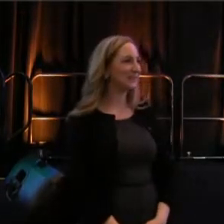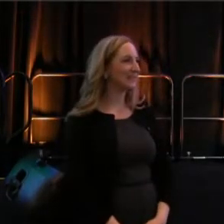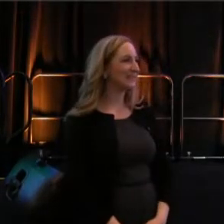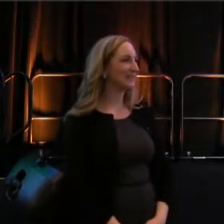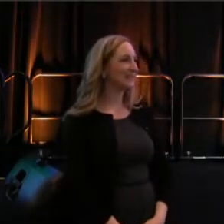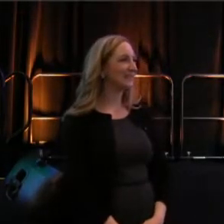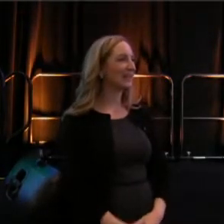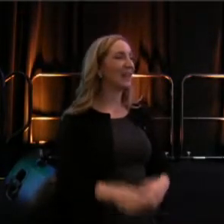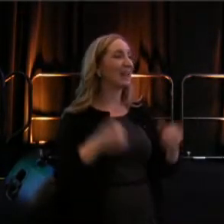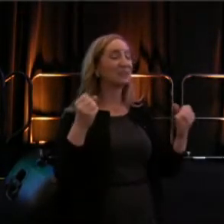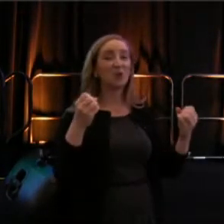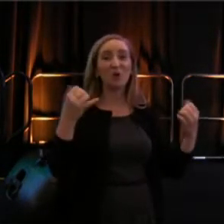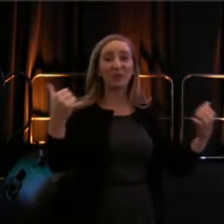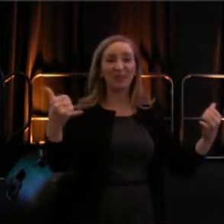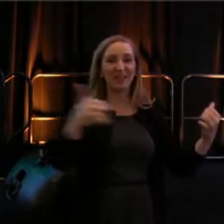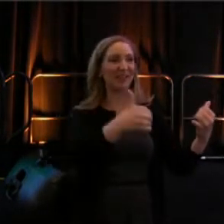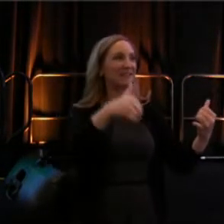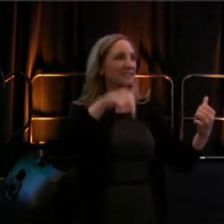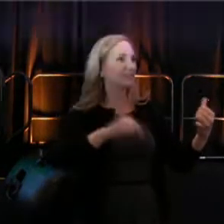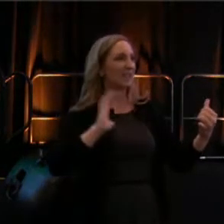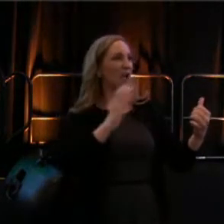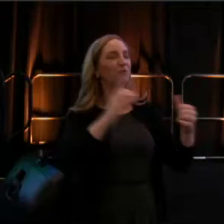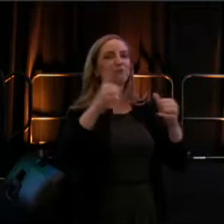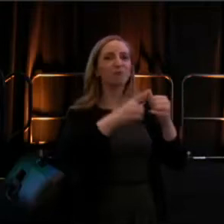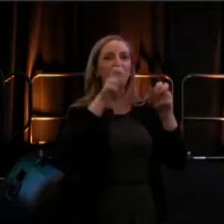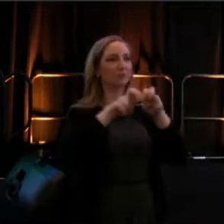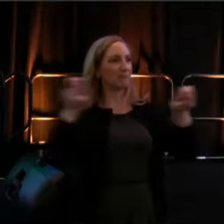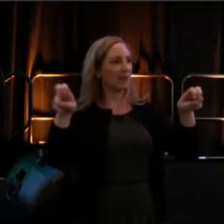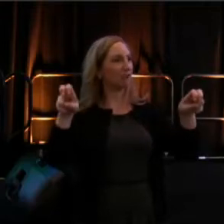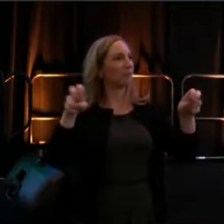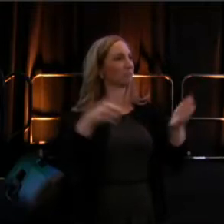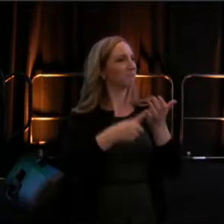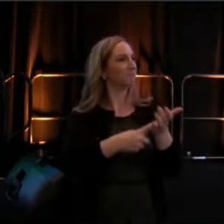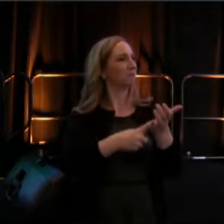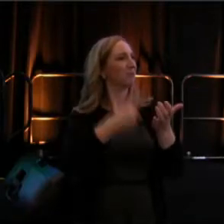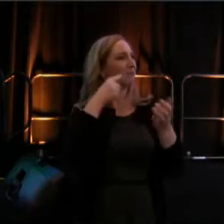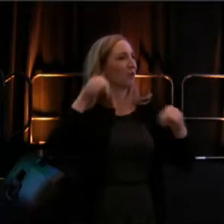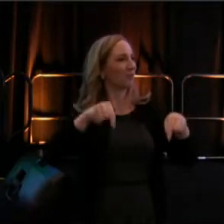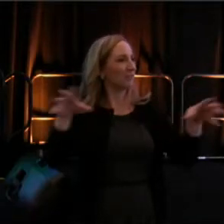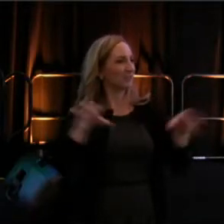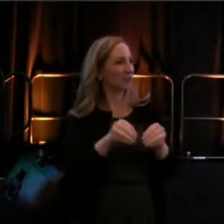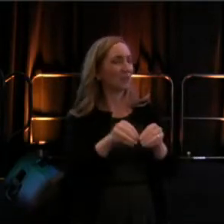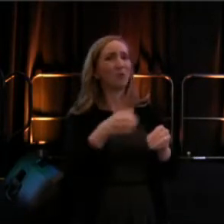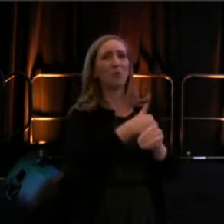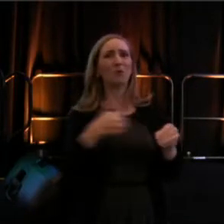So this is our first plenary session of the conference, but we have been extremely busy this week.